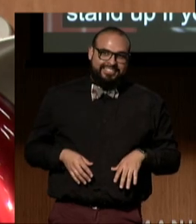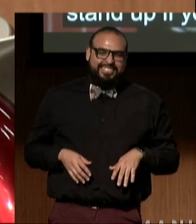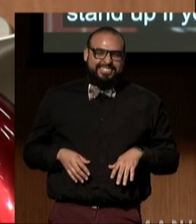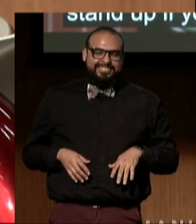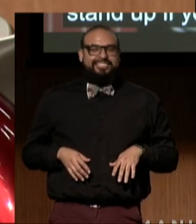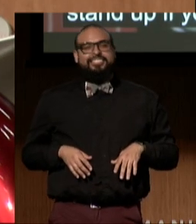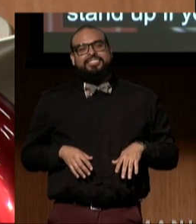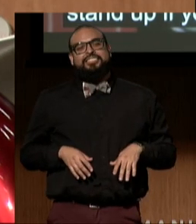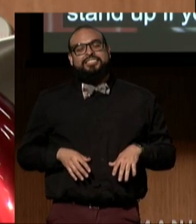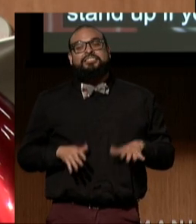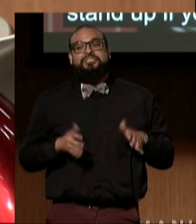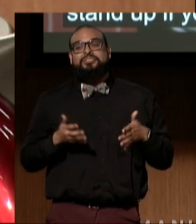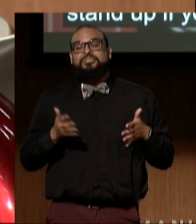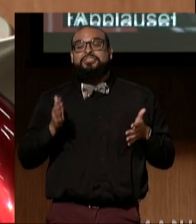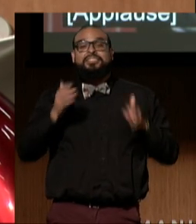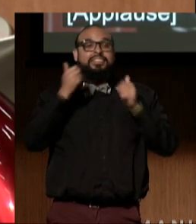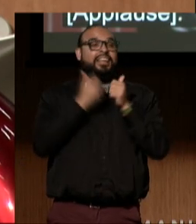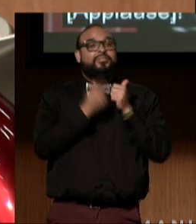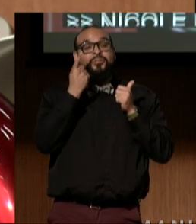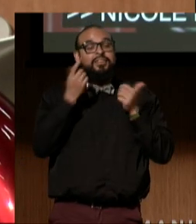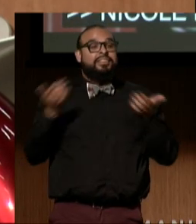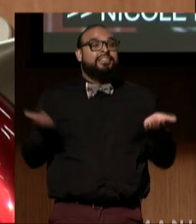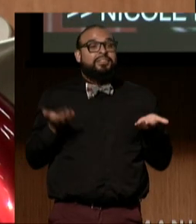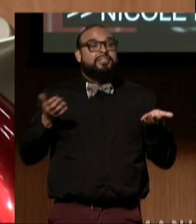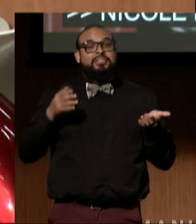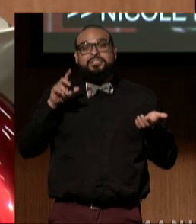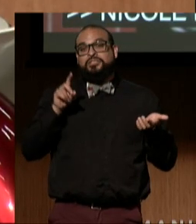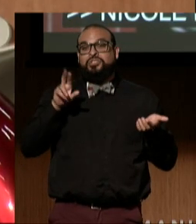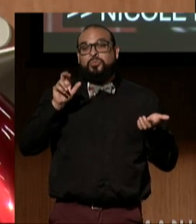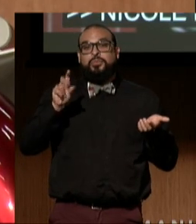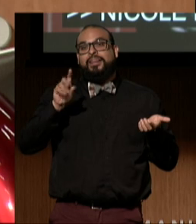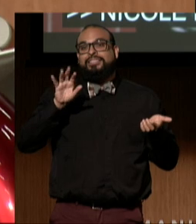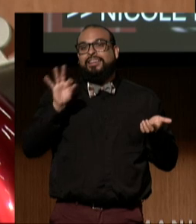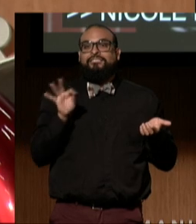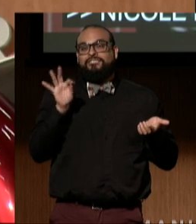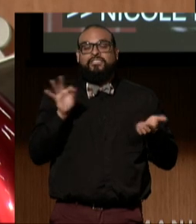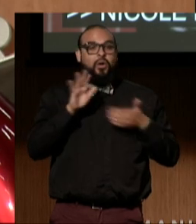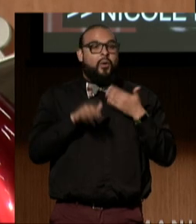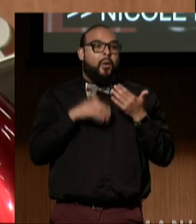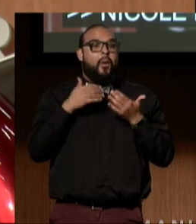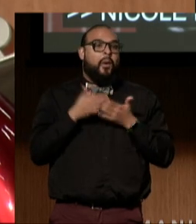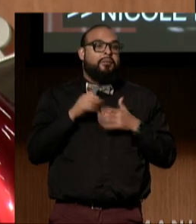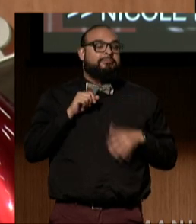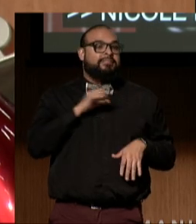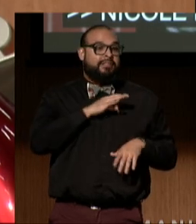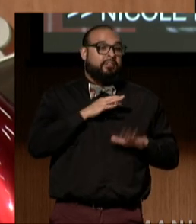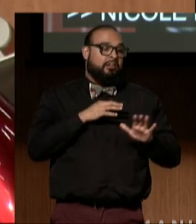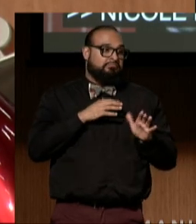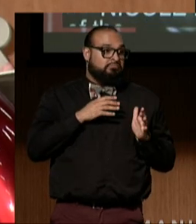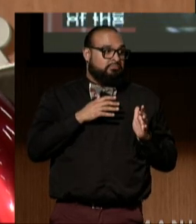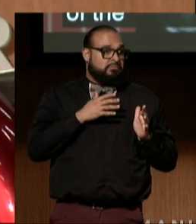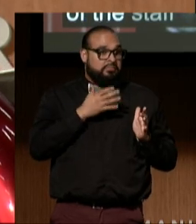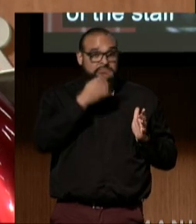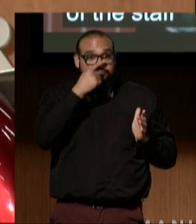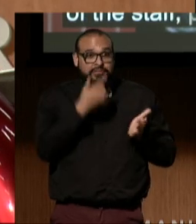And to everyone at DREDF, all of the staff, please stand up if you're able,